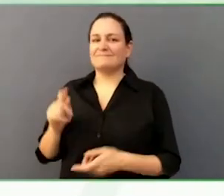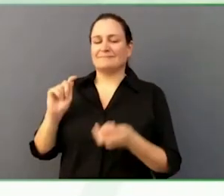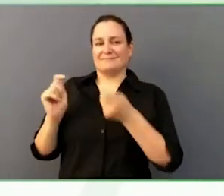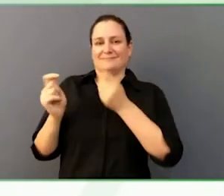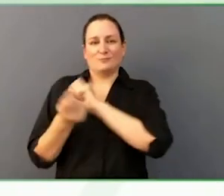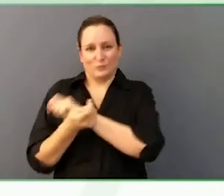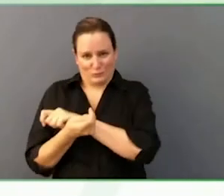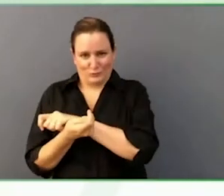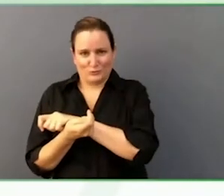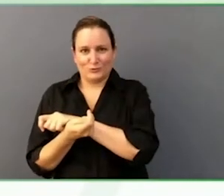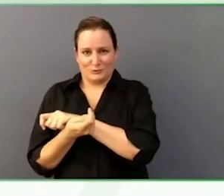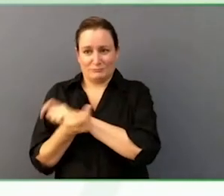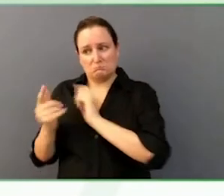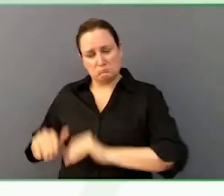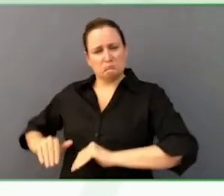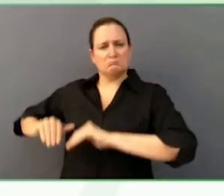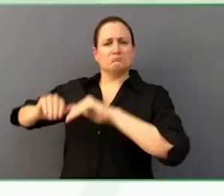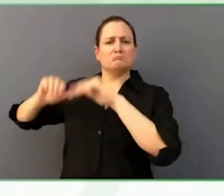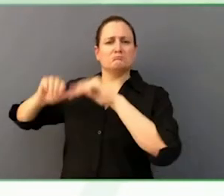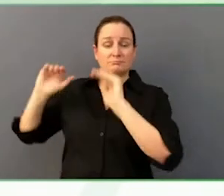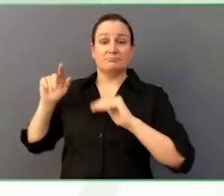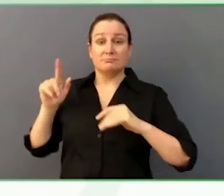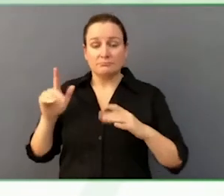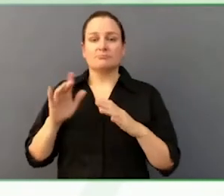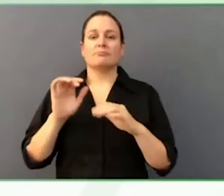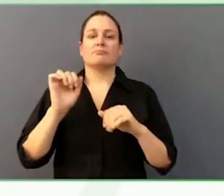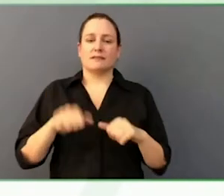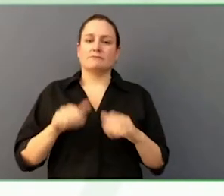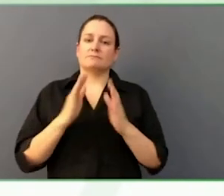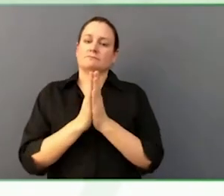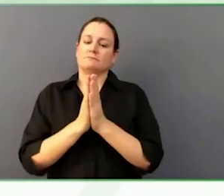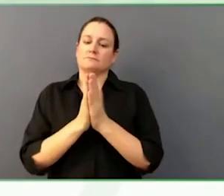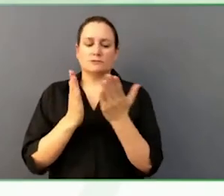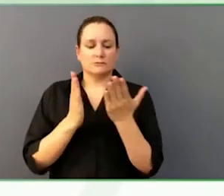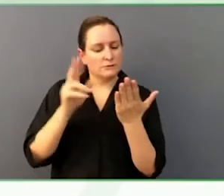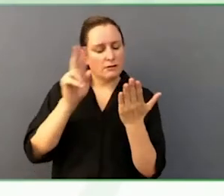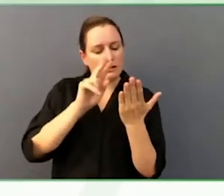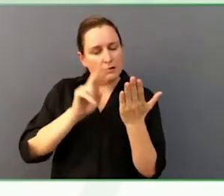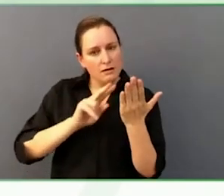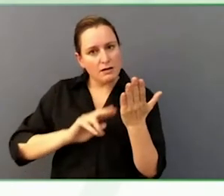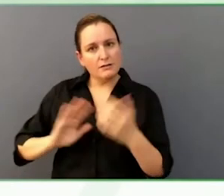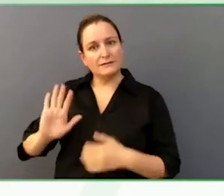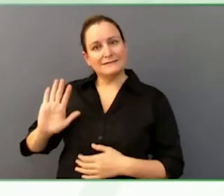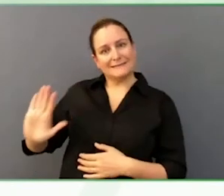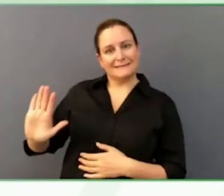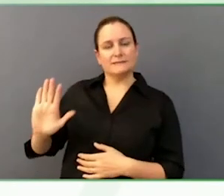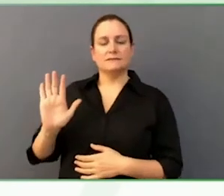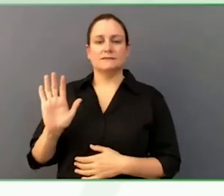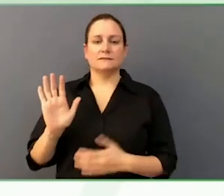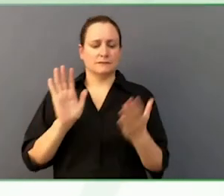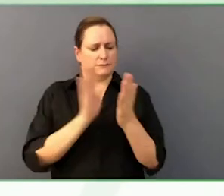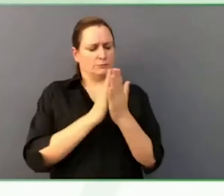parnter assisted scanning of reading his word choices from that book and